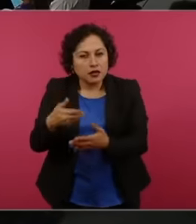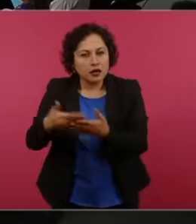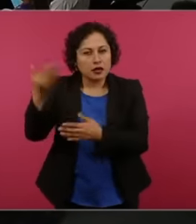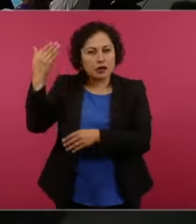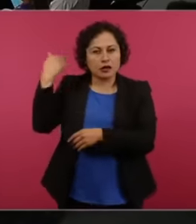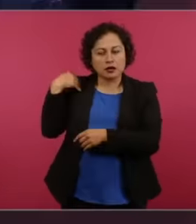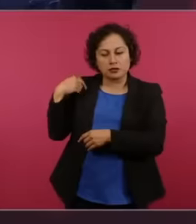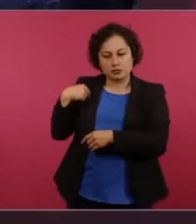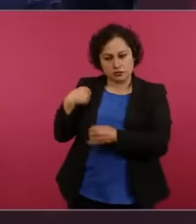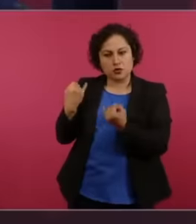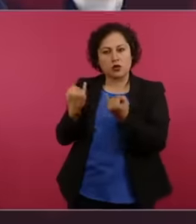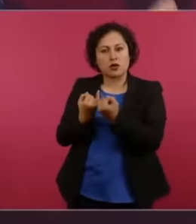what are you